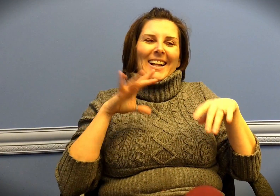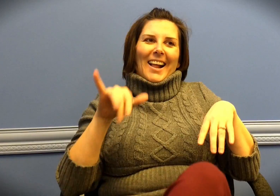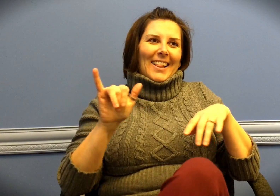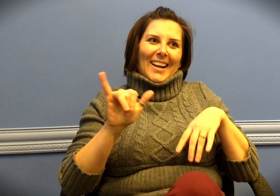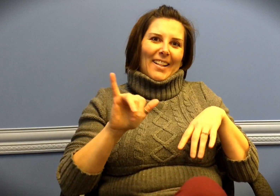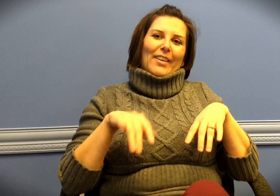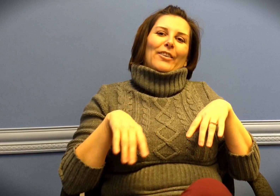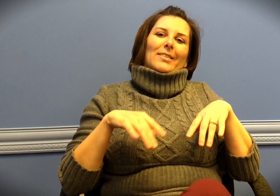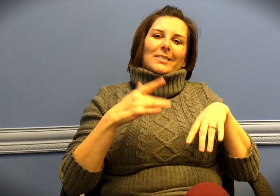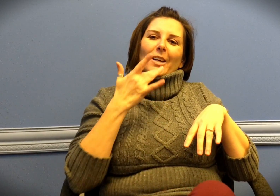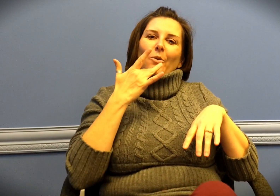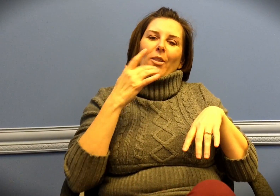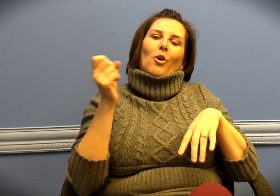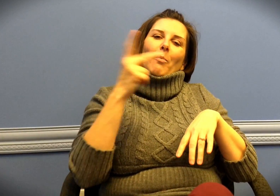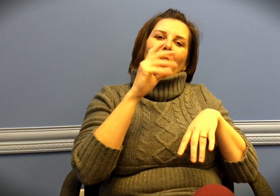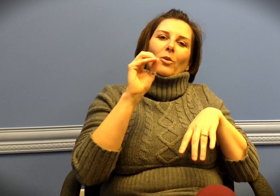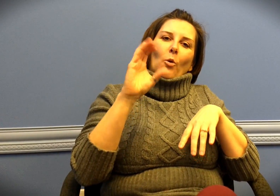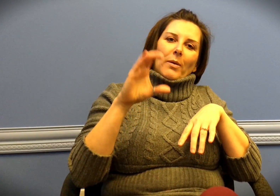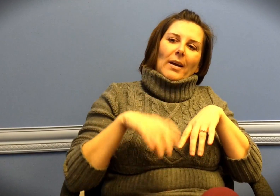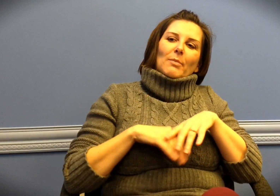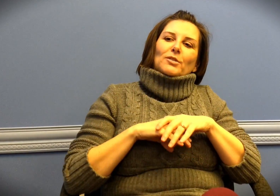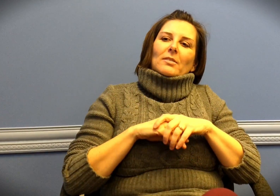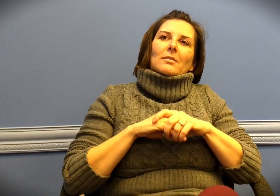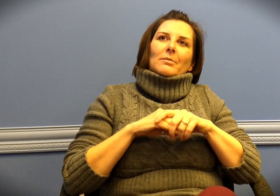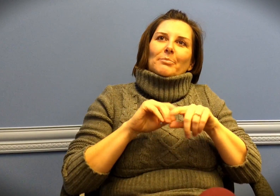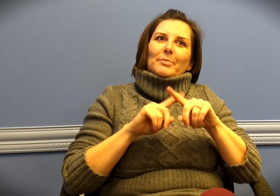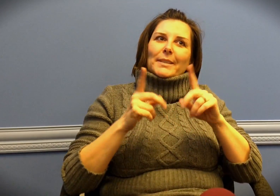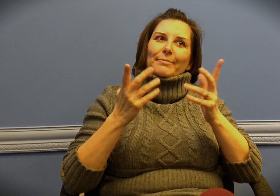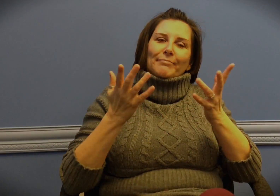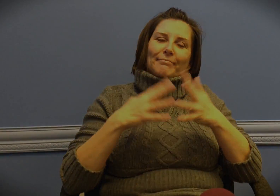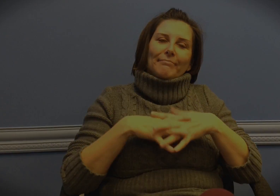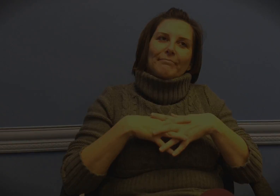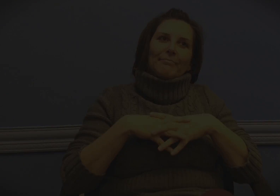I'd prefer to go back to open captioning, but such is life.